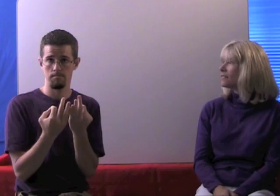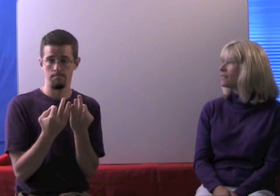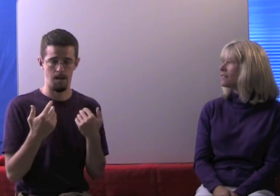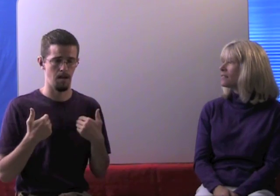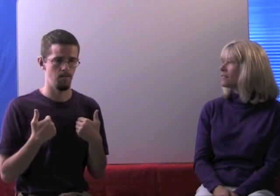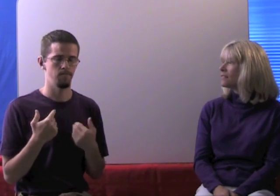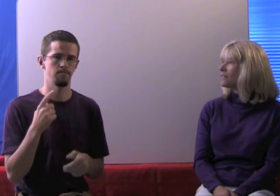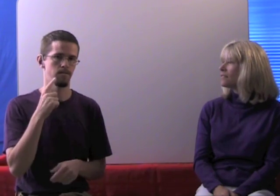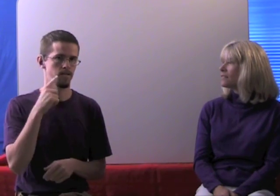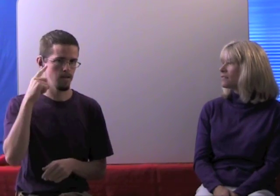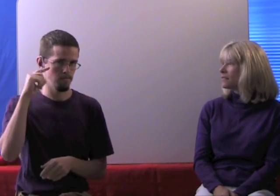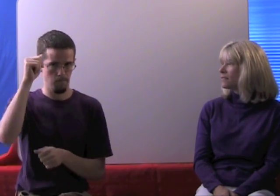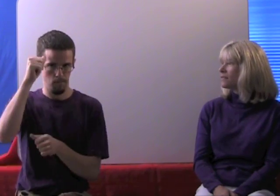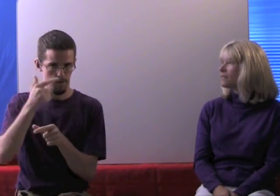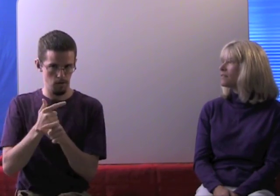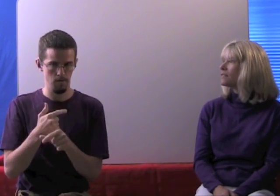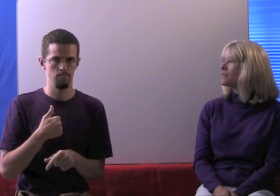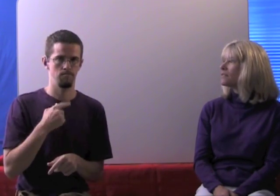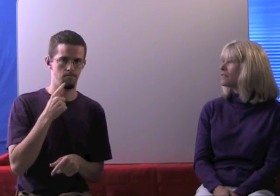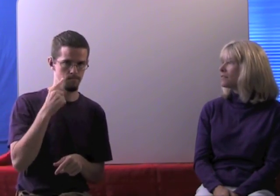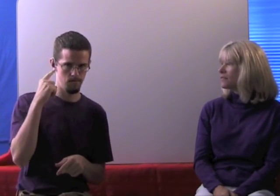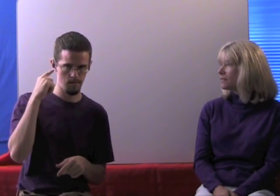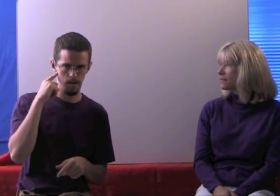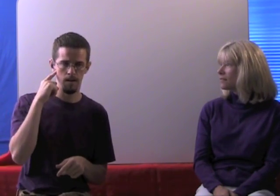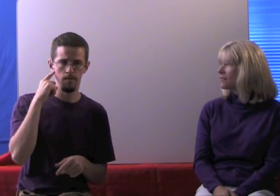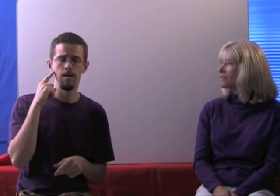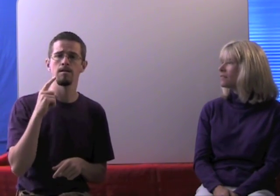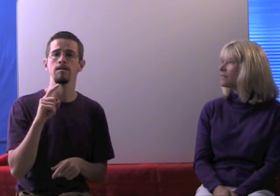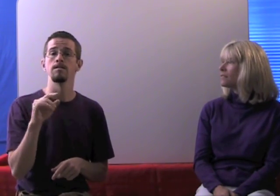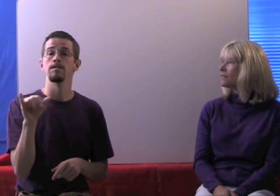My brother and I are both Deaf.